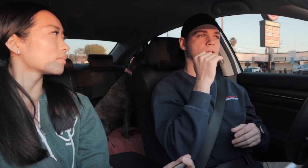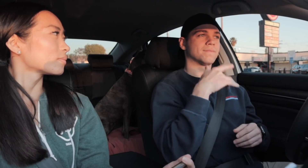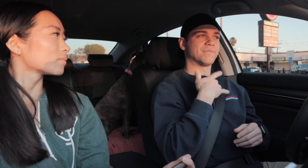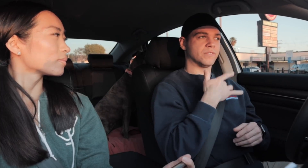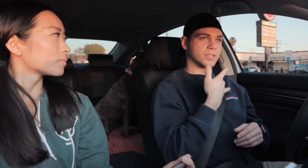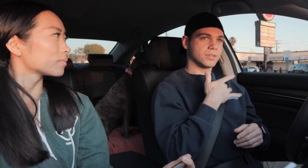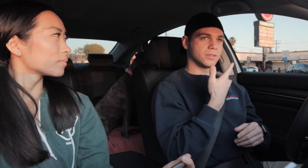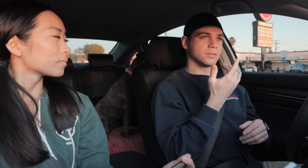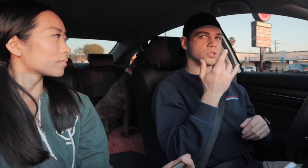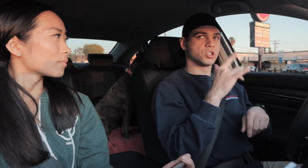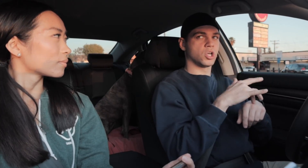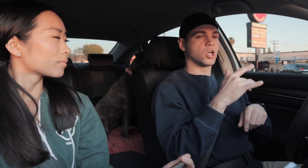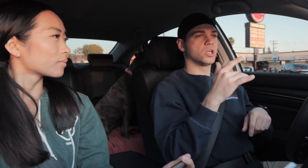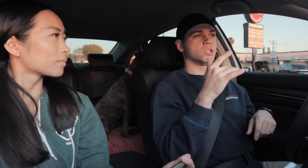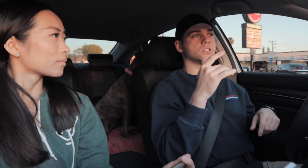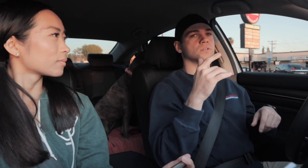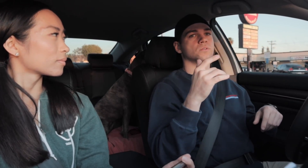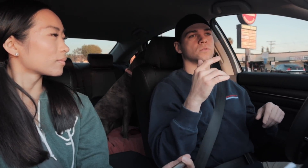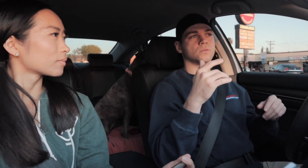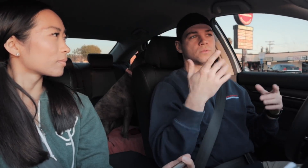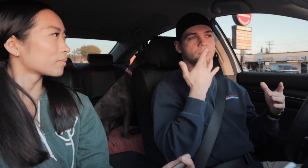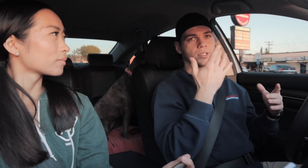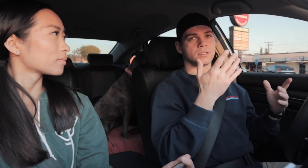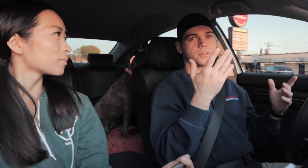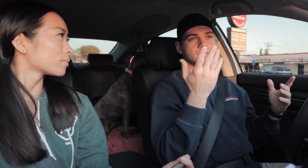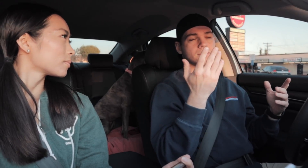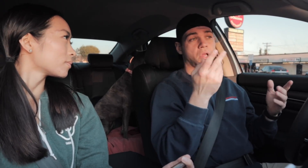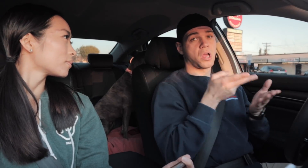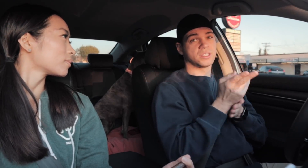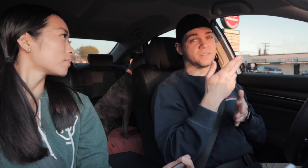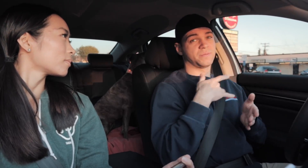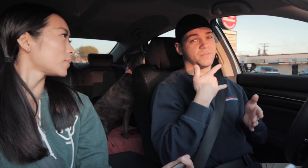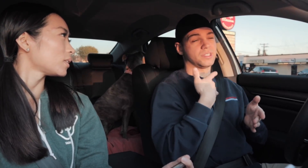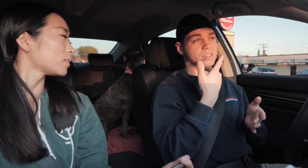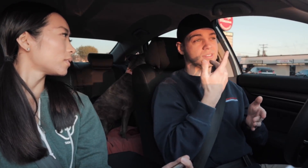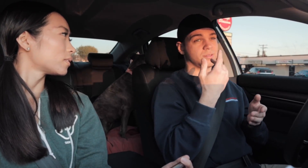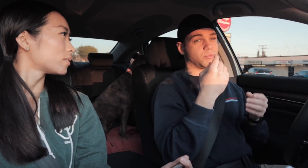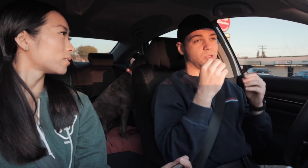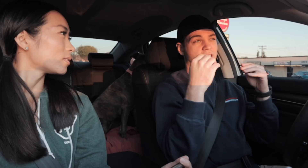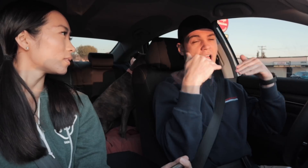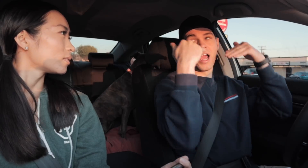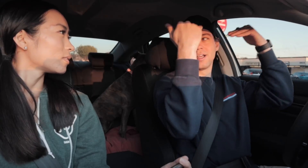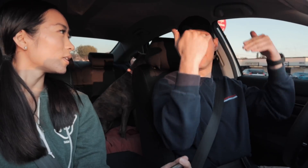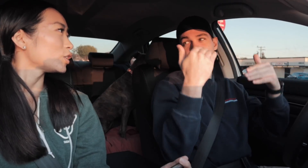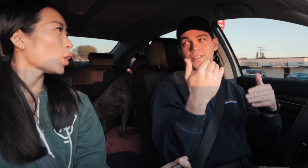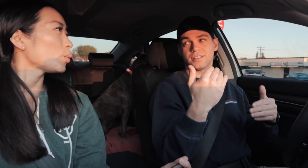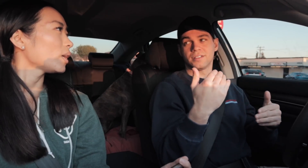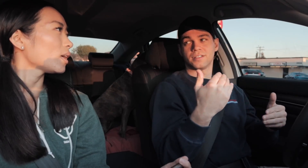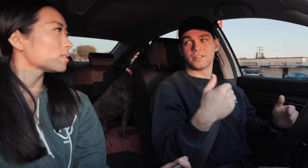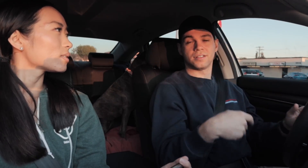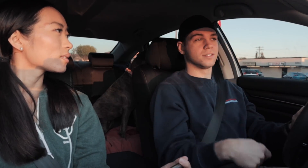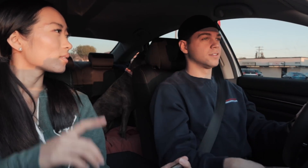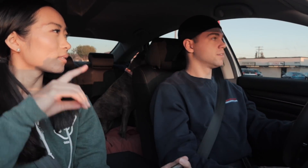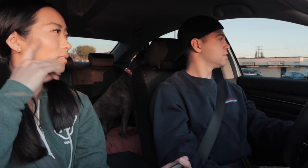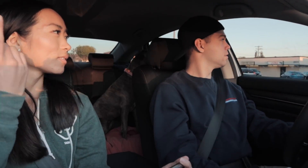R: Like feel, touch, taste, honestly I feel like those have been heightened E: Donuts..